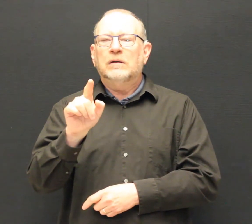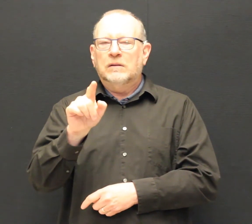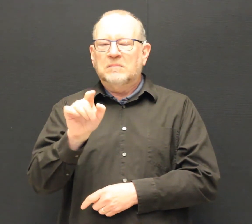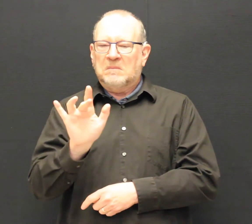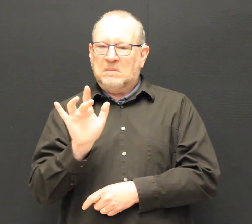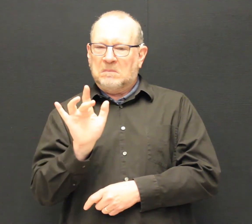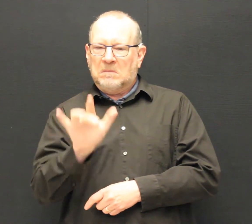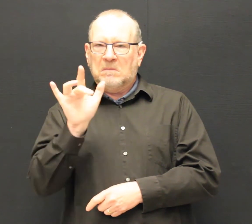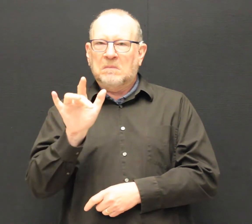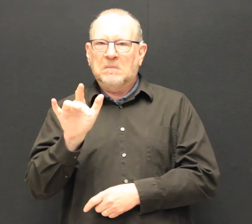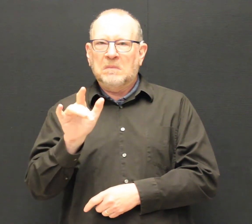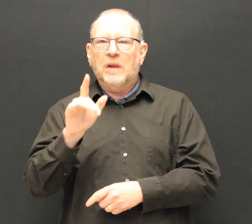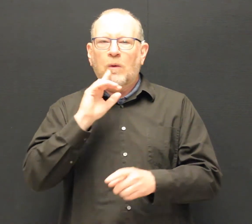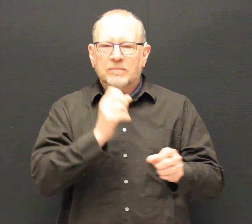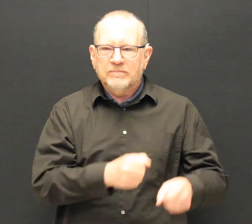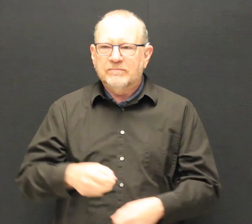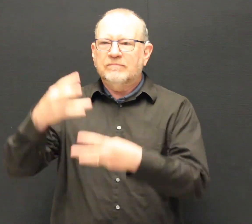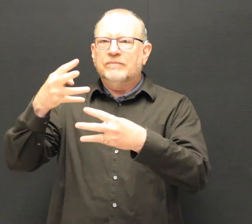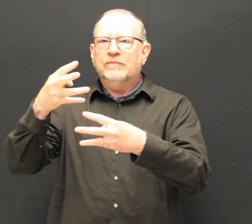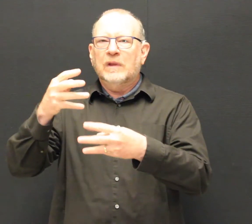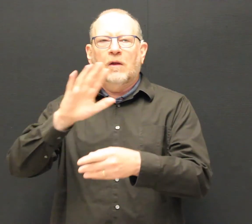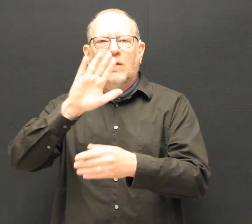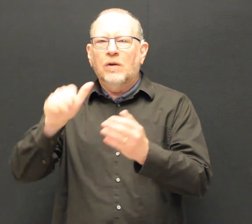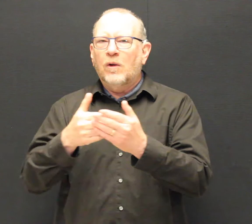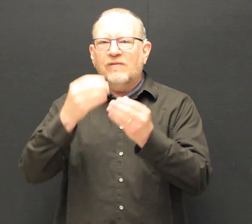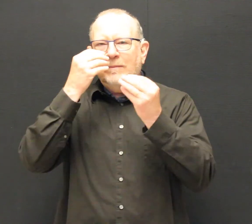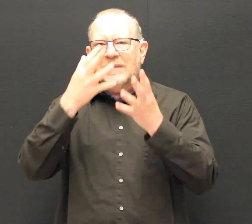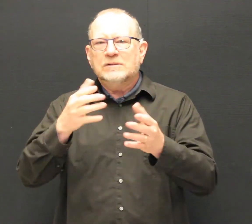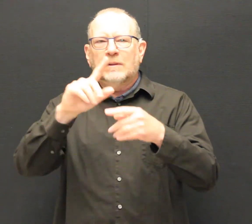listed among other search results. Click on that link,